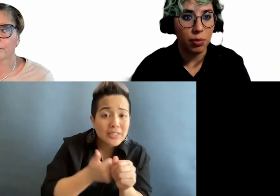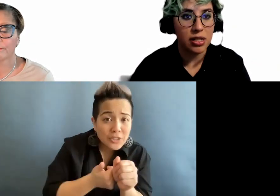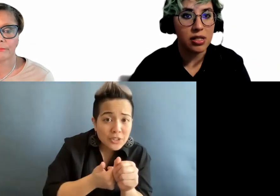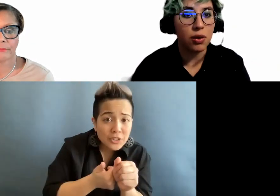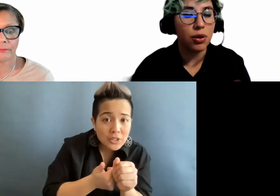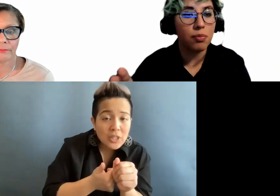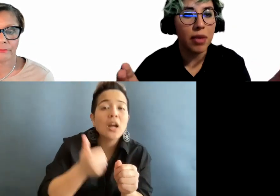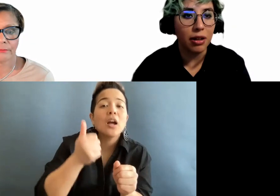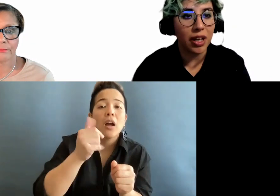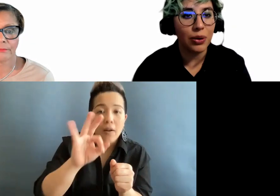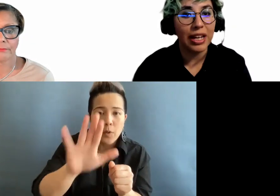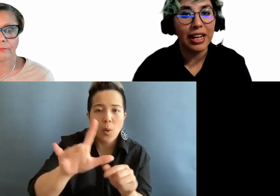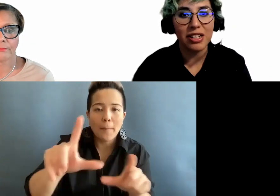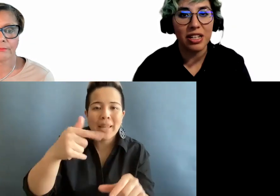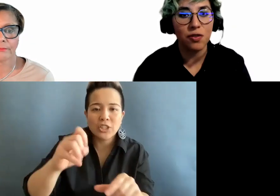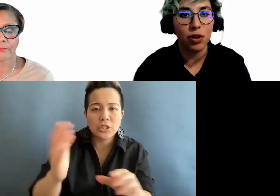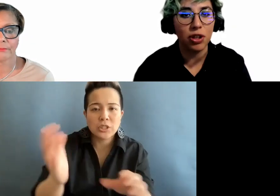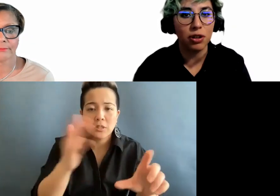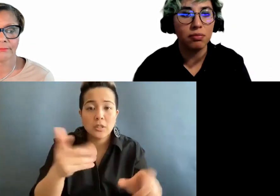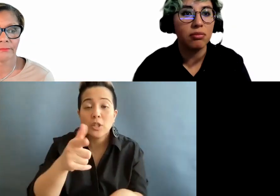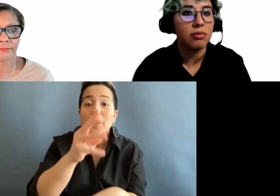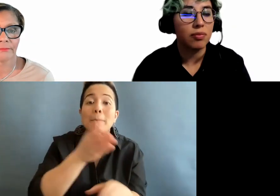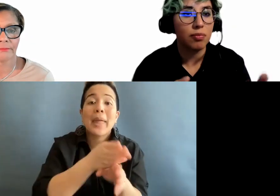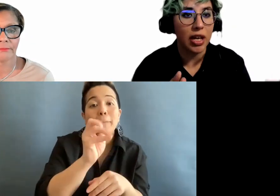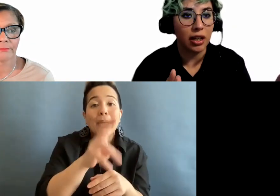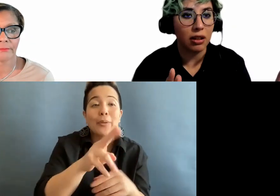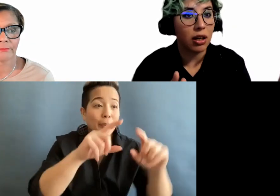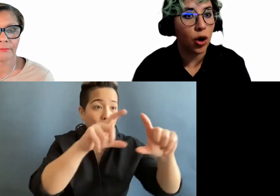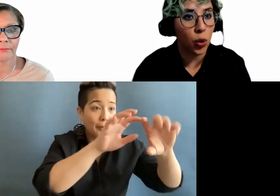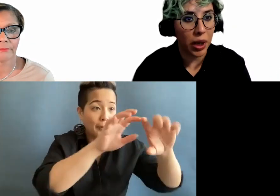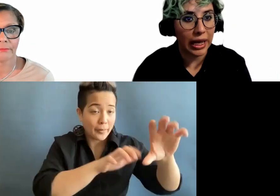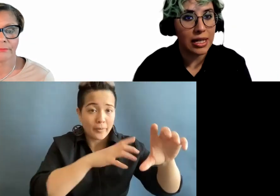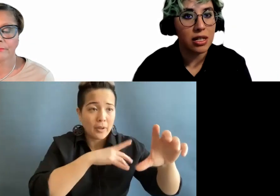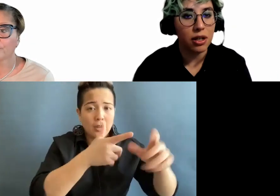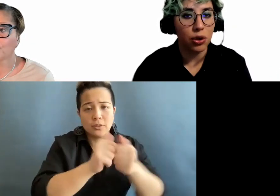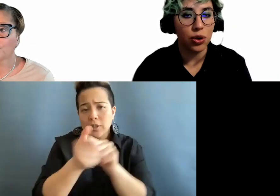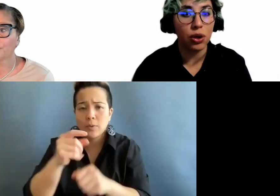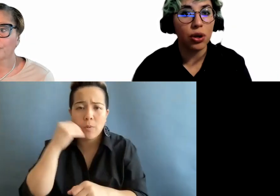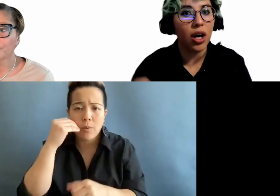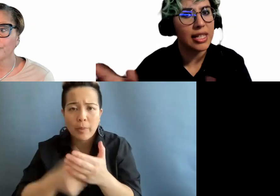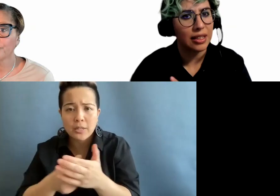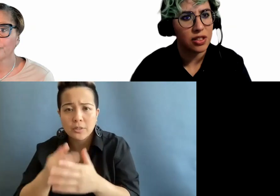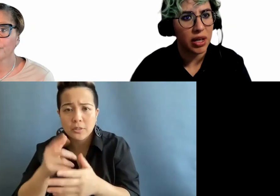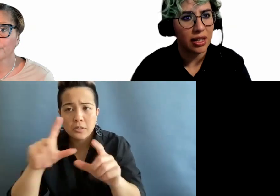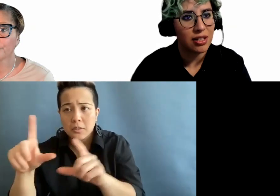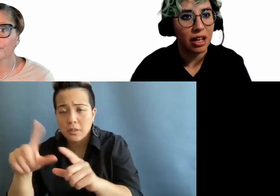pages. So your main menu cannot change from your main home page to your Contact Us page.